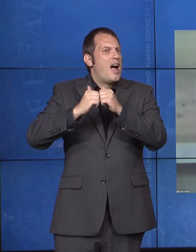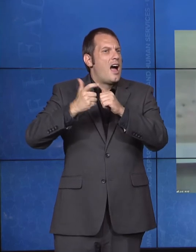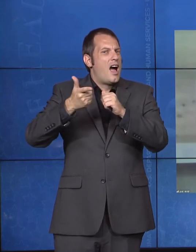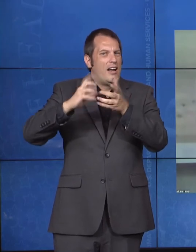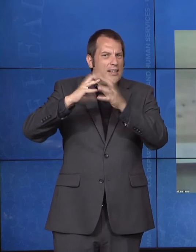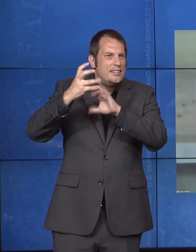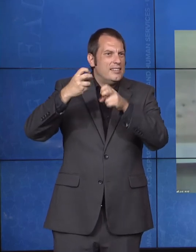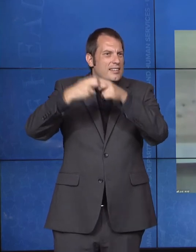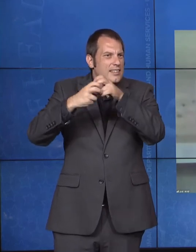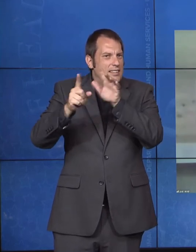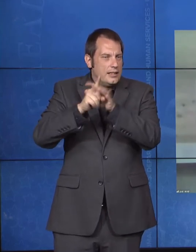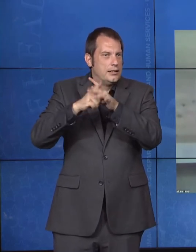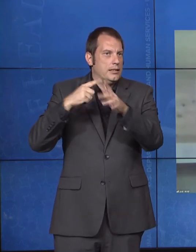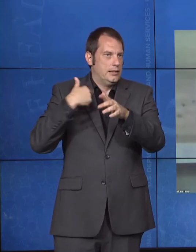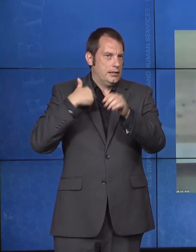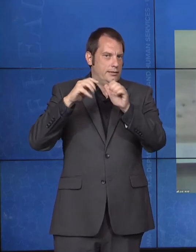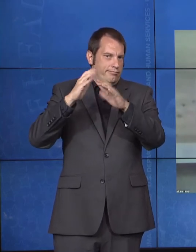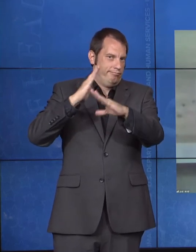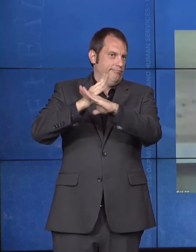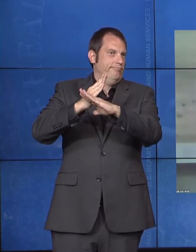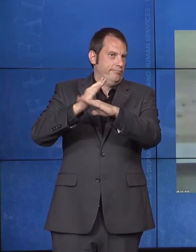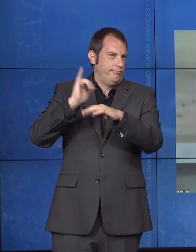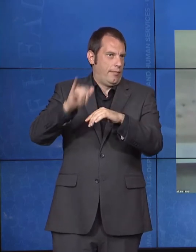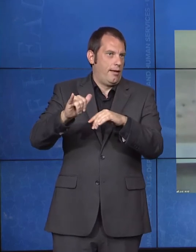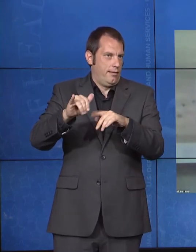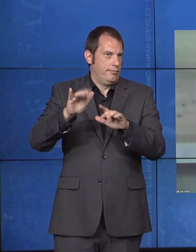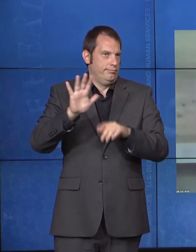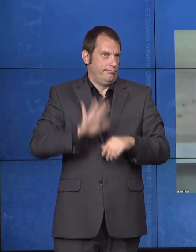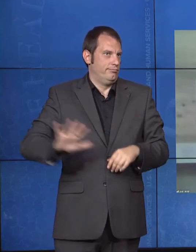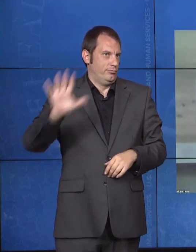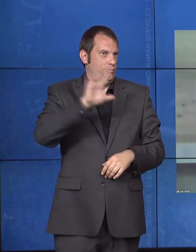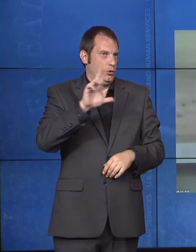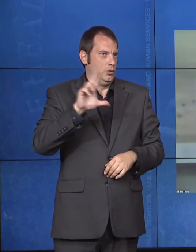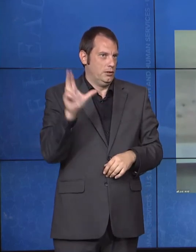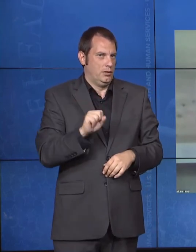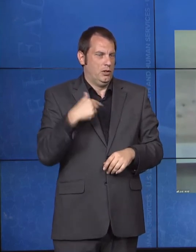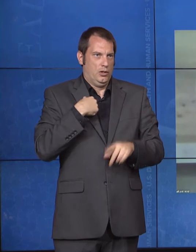so, we look forward to continuing to see that access only increase. And then another place